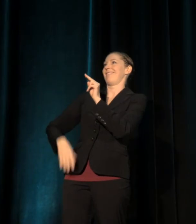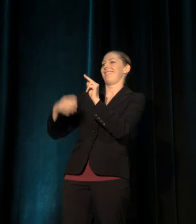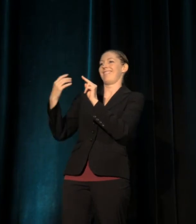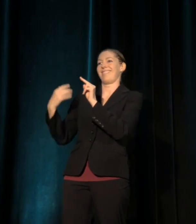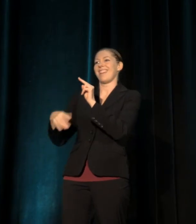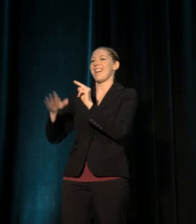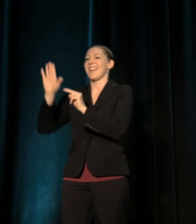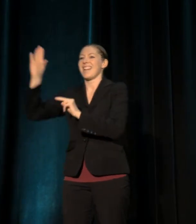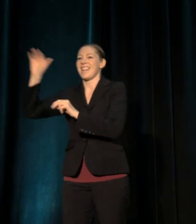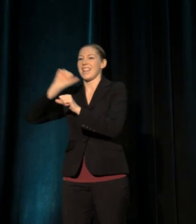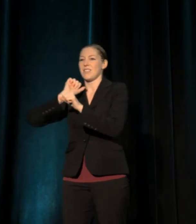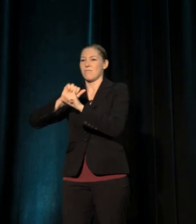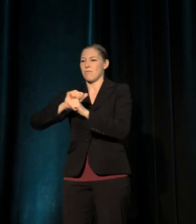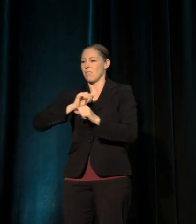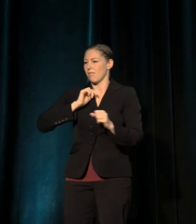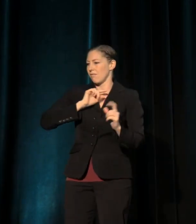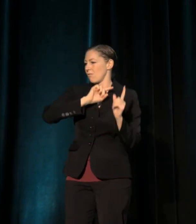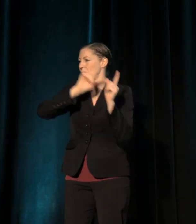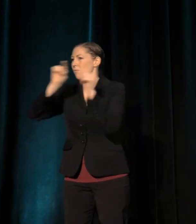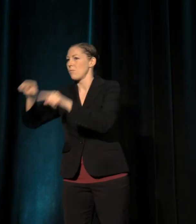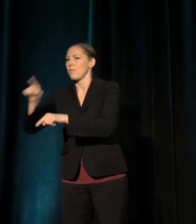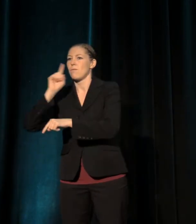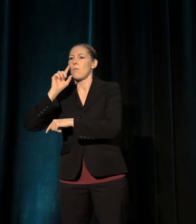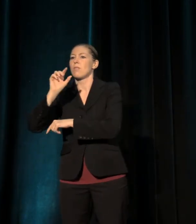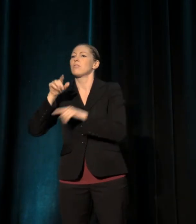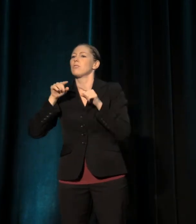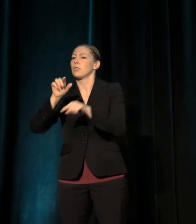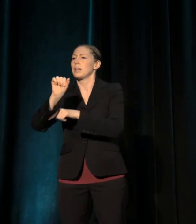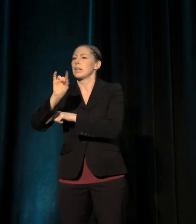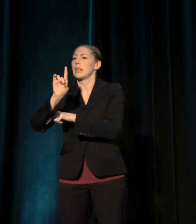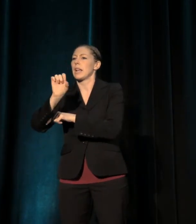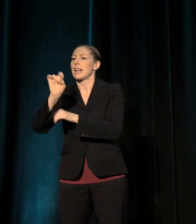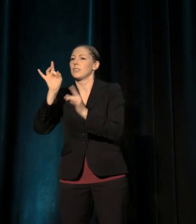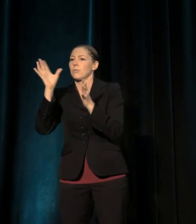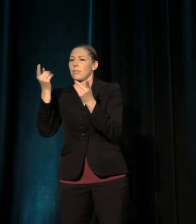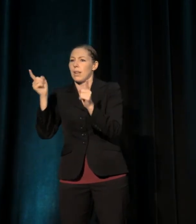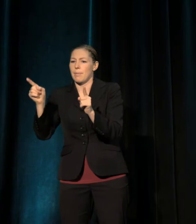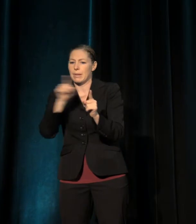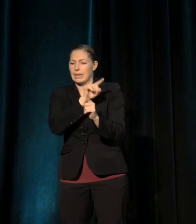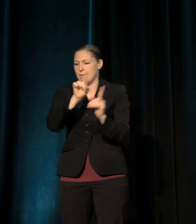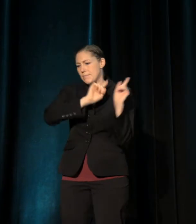to the streets and the depths of the AIDS crisis and who has never stopped fighting for justice.